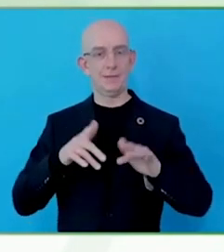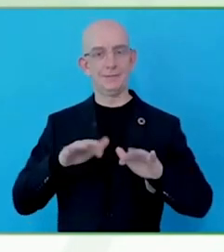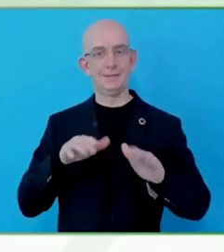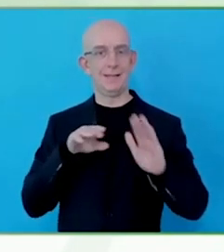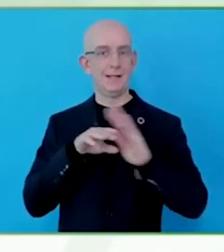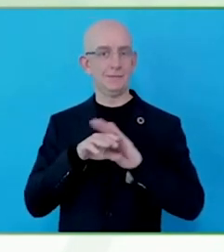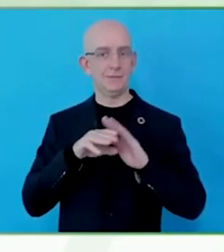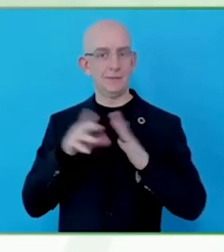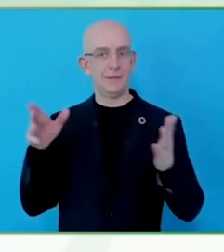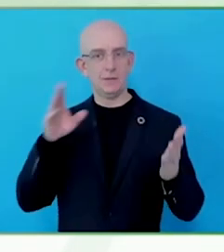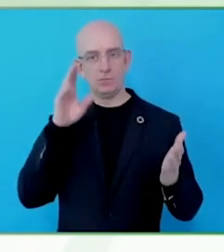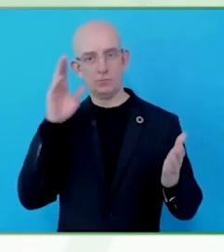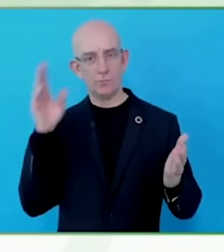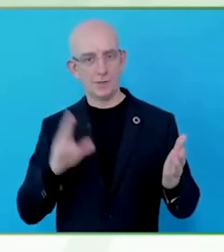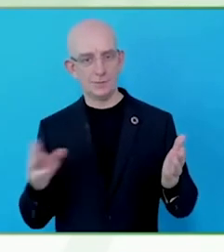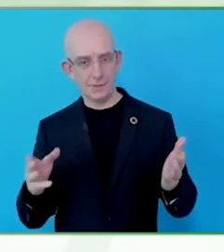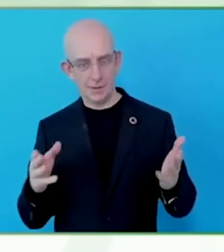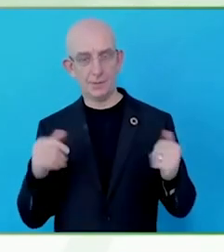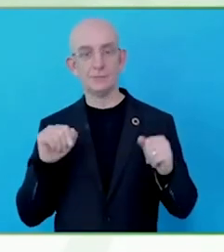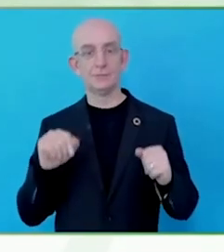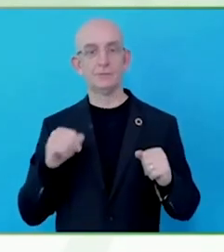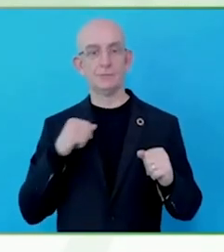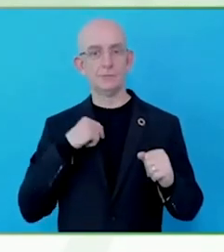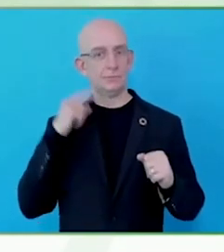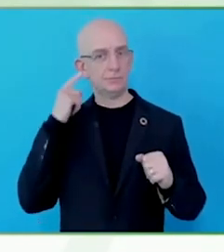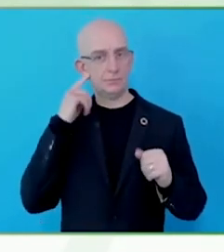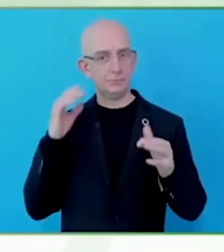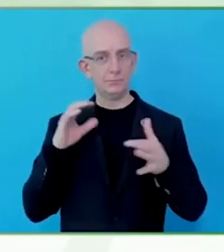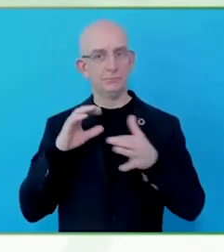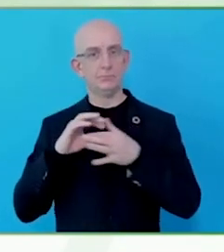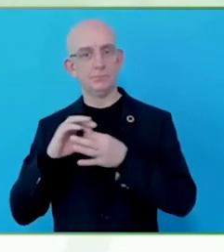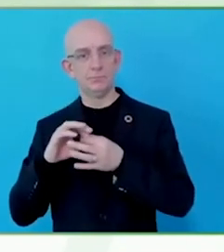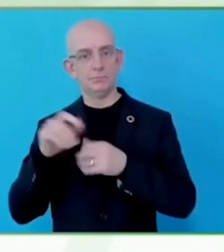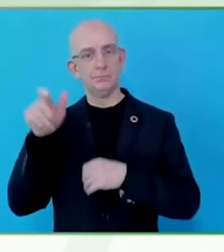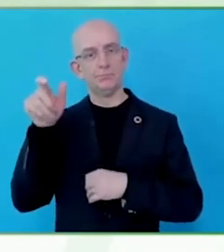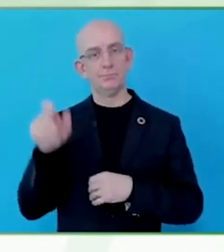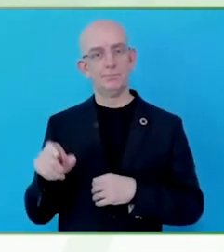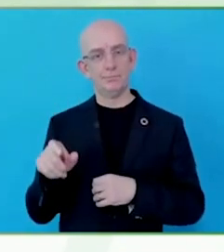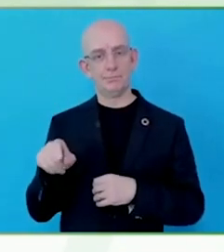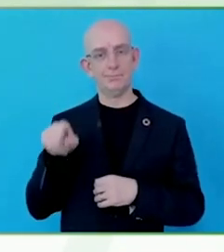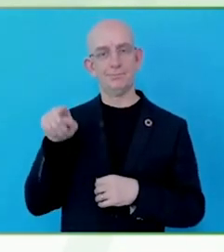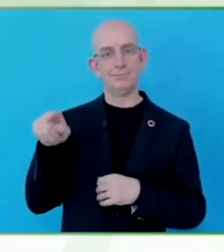Hi Sharon. How are you? Good morning for me. Good morning to you.